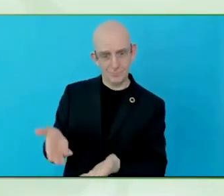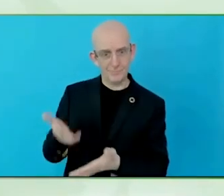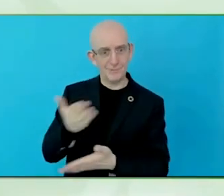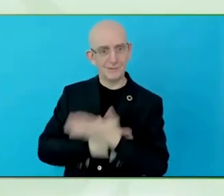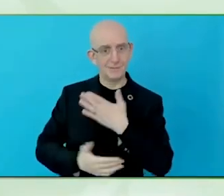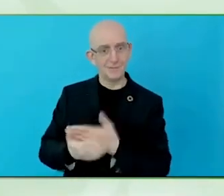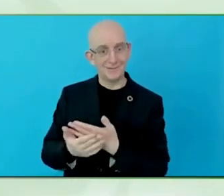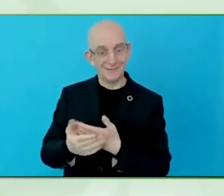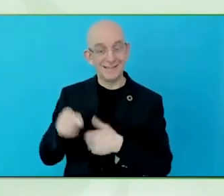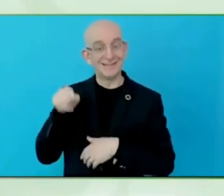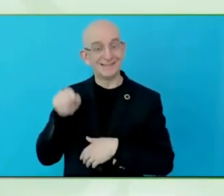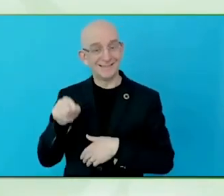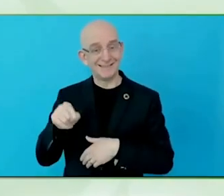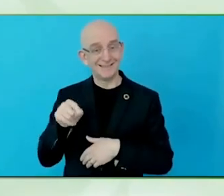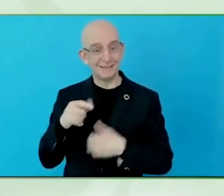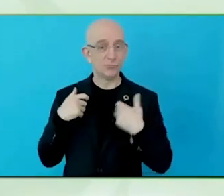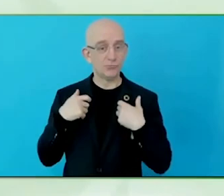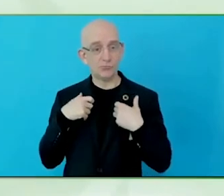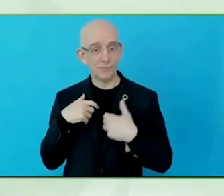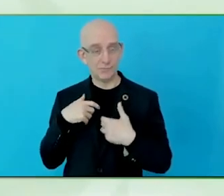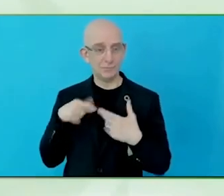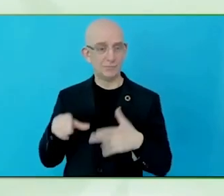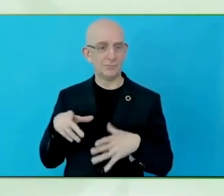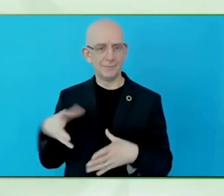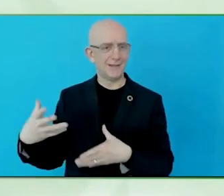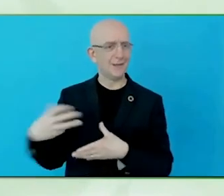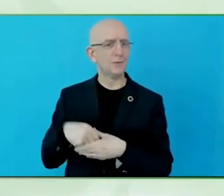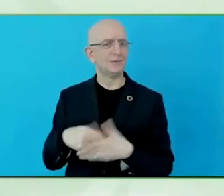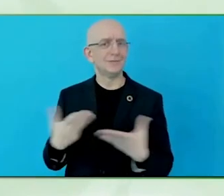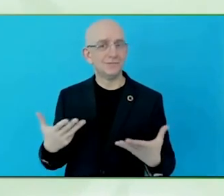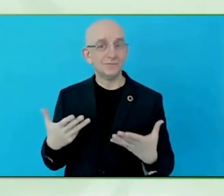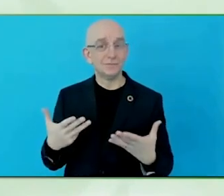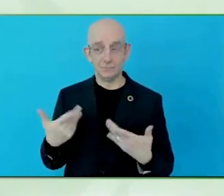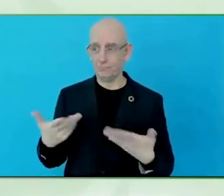point comes in, why we need global standards, because the laws that